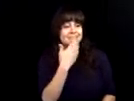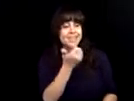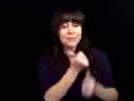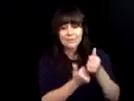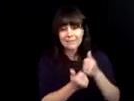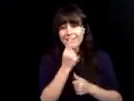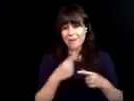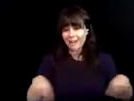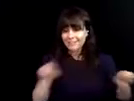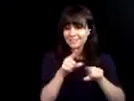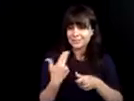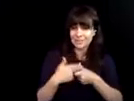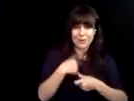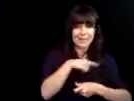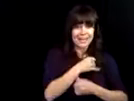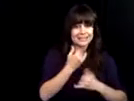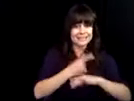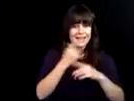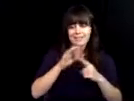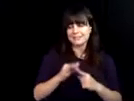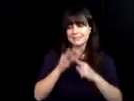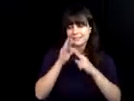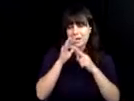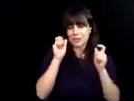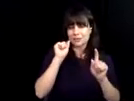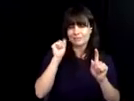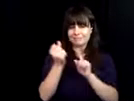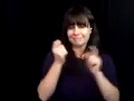in which we live. Thank you so much.